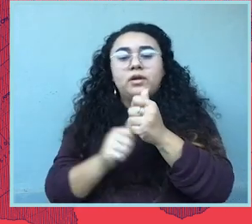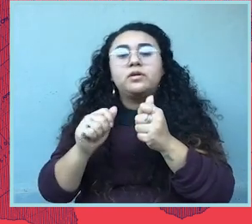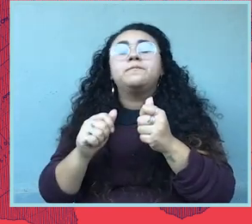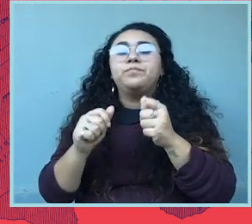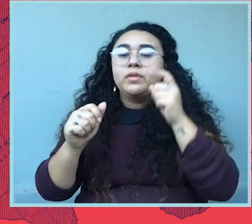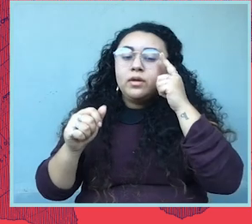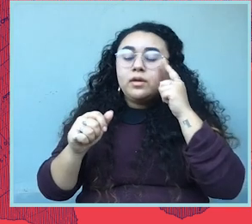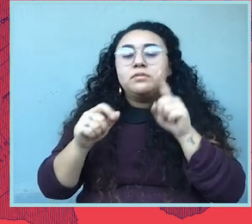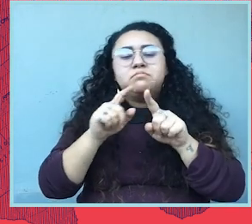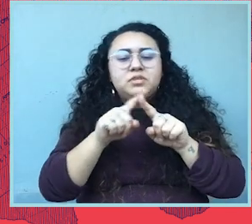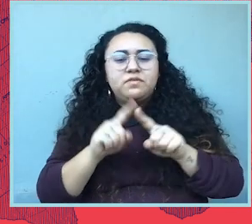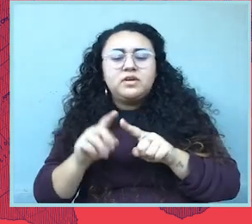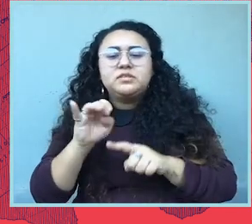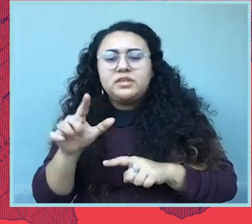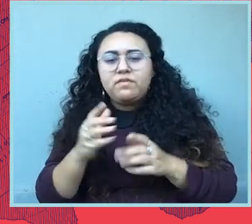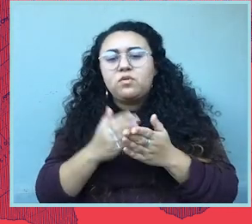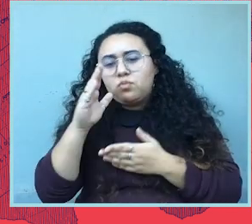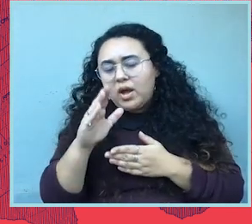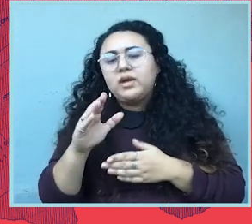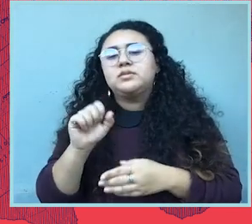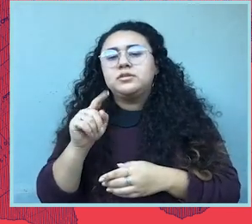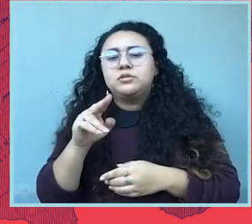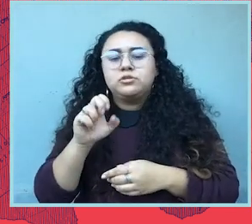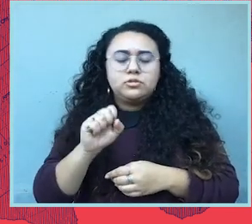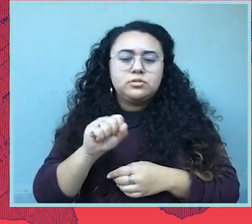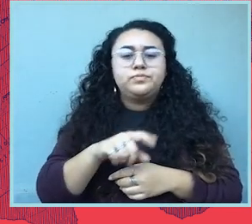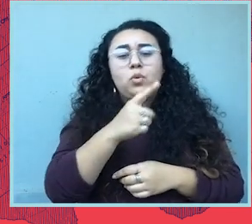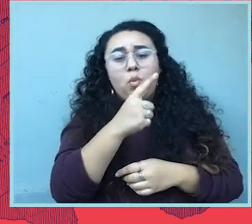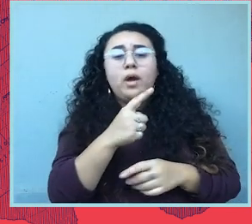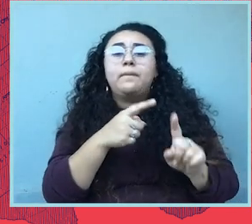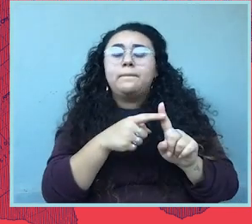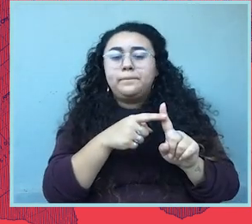statutes. We have thankfully protections under some civil rights statutes through the prohibitions